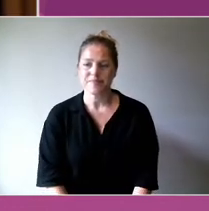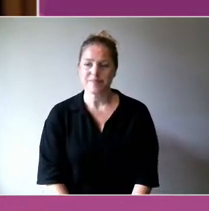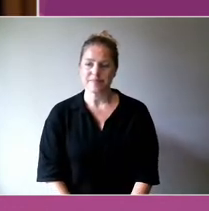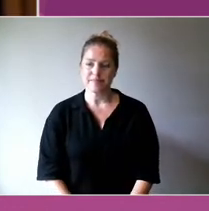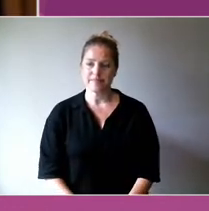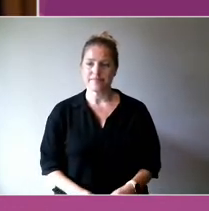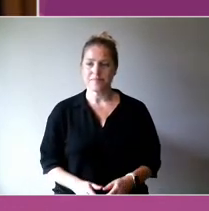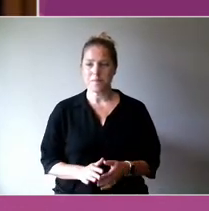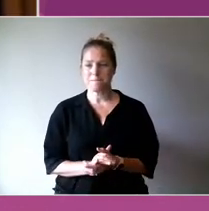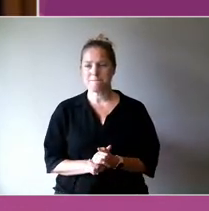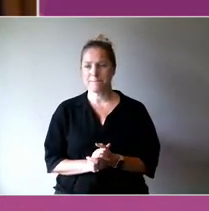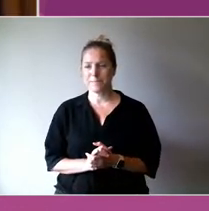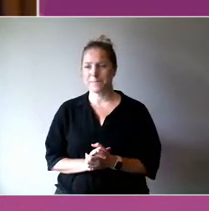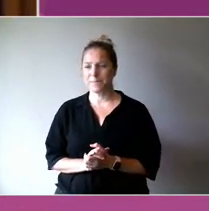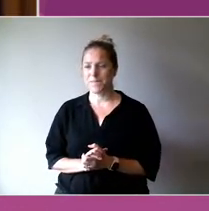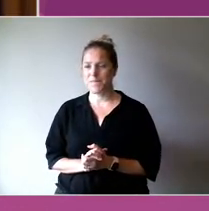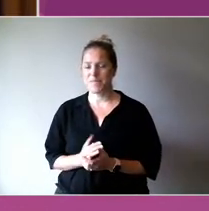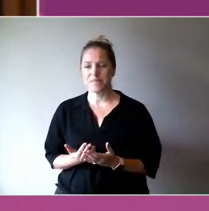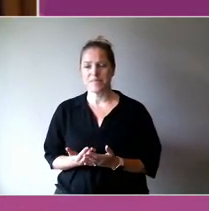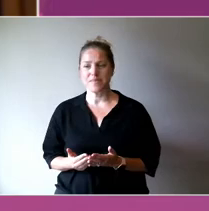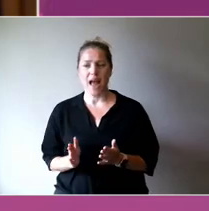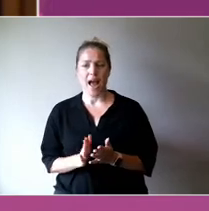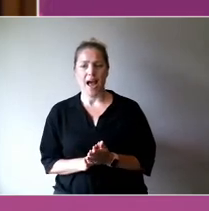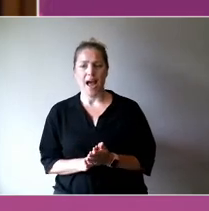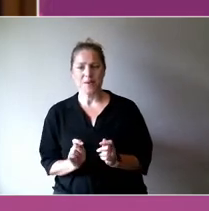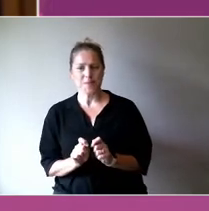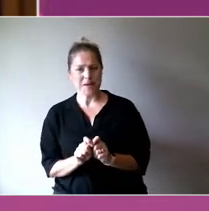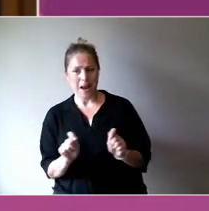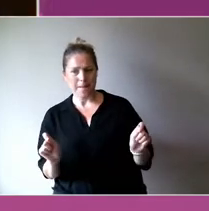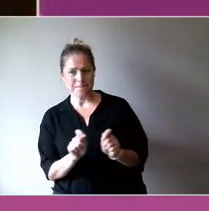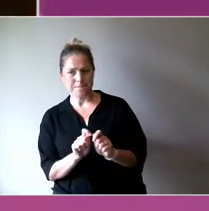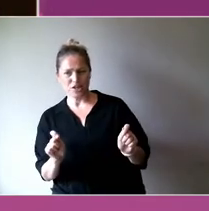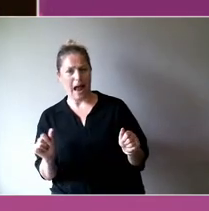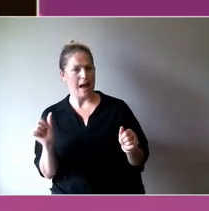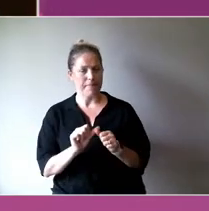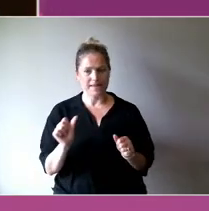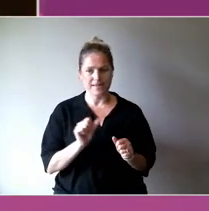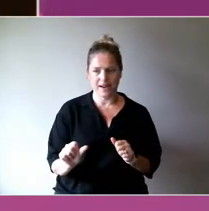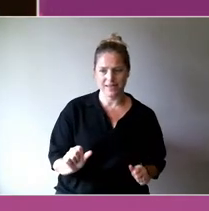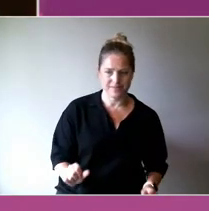That point about evidence. You have been doing a lot of work, Jill, in this space, in terms of trying to identify